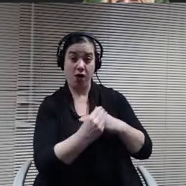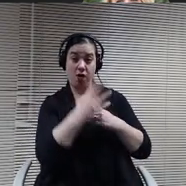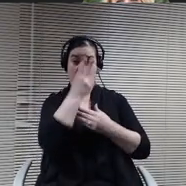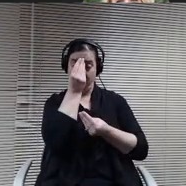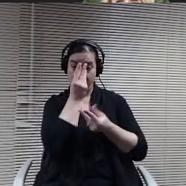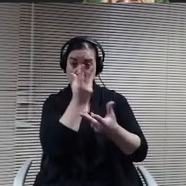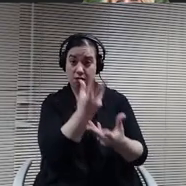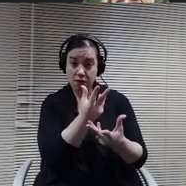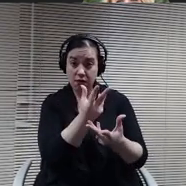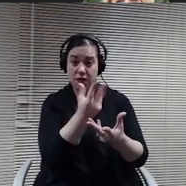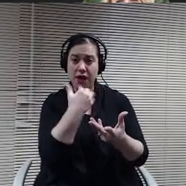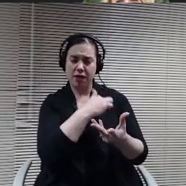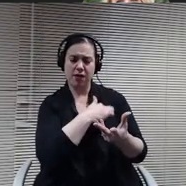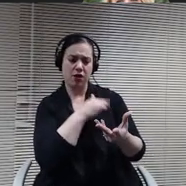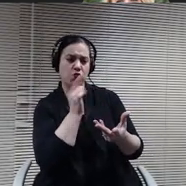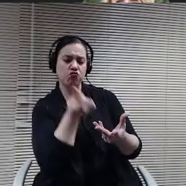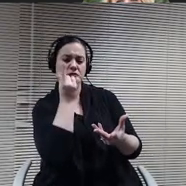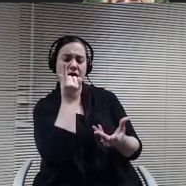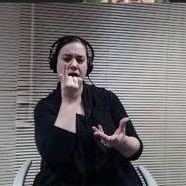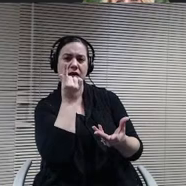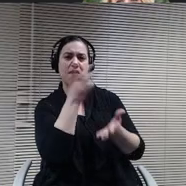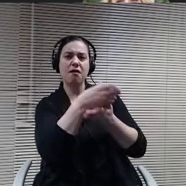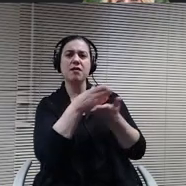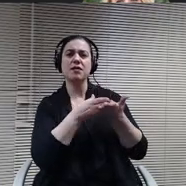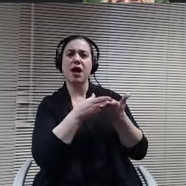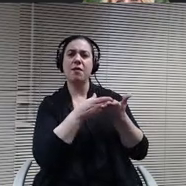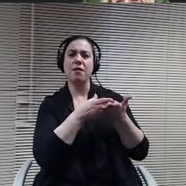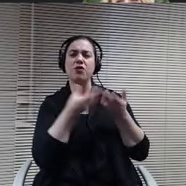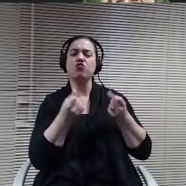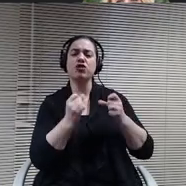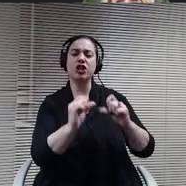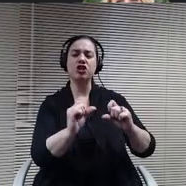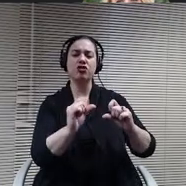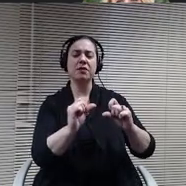the. Strategic imperatives that we need to address as a board to